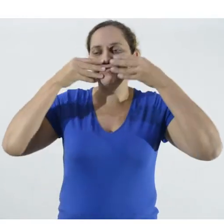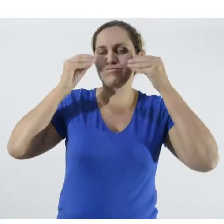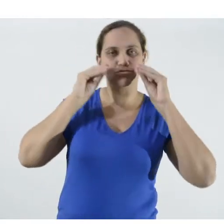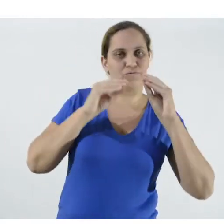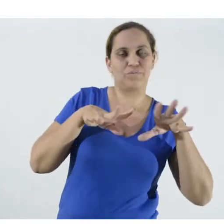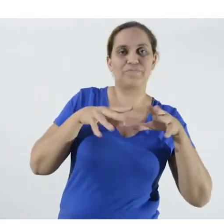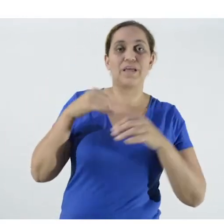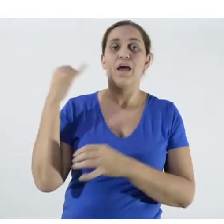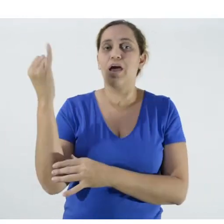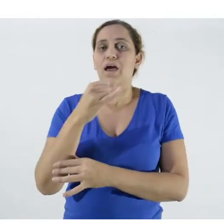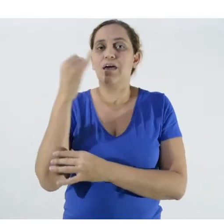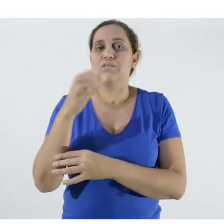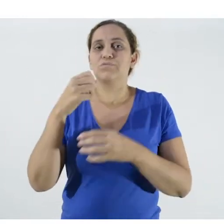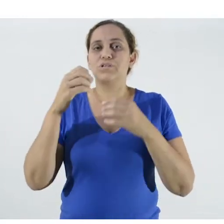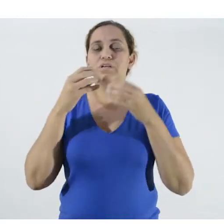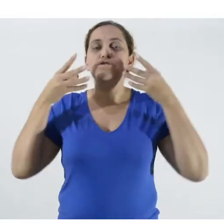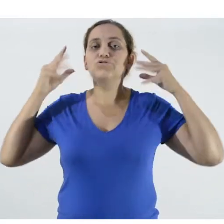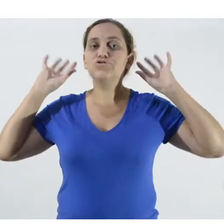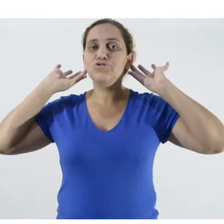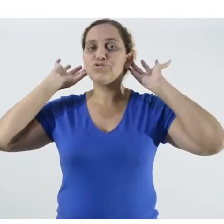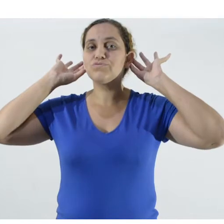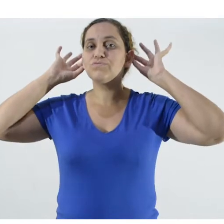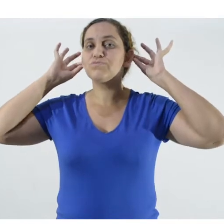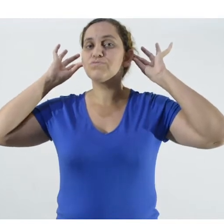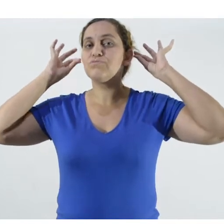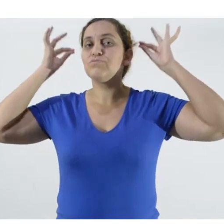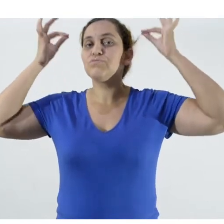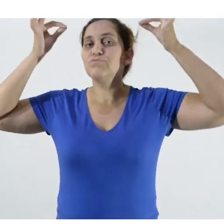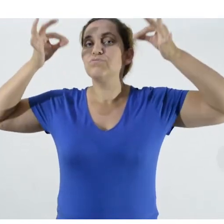anywhere. You need to use the strap that holds it to your ear.